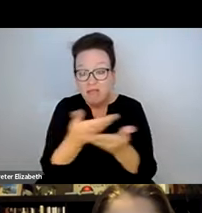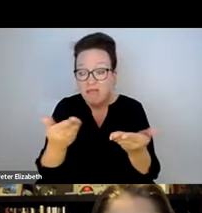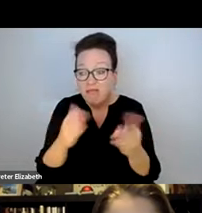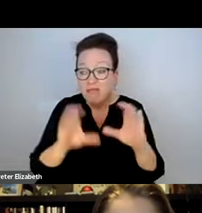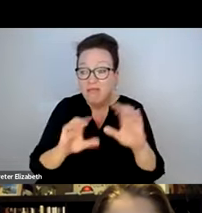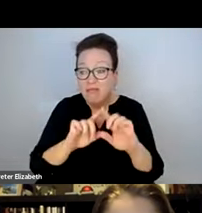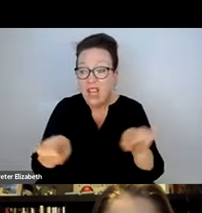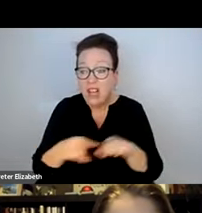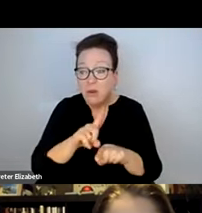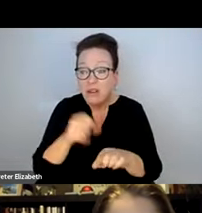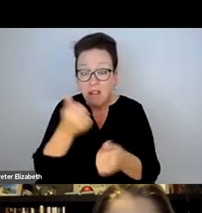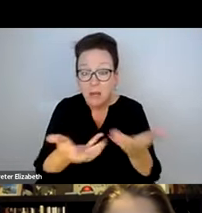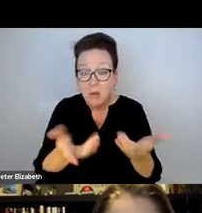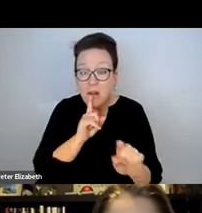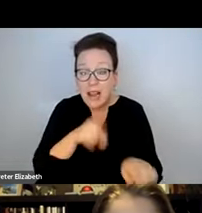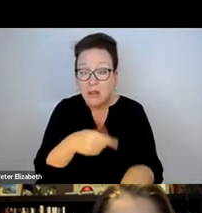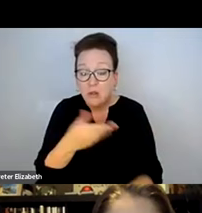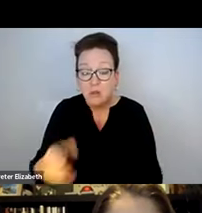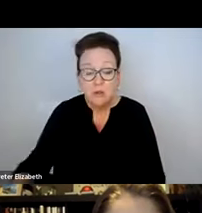ENFORCEMENT AND BACKUP.